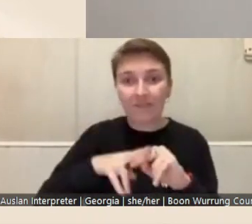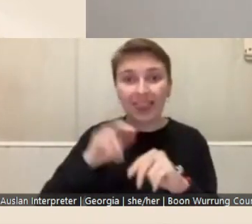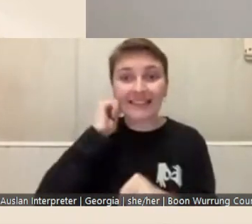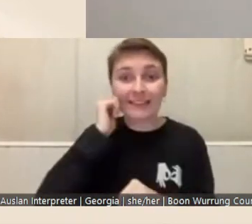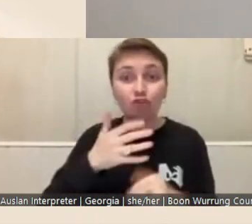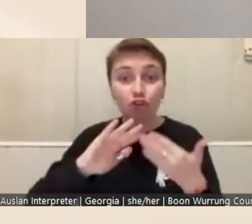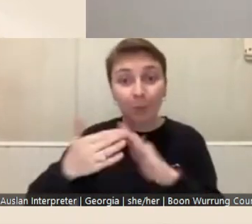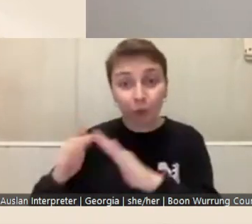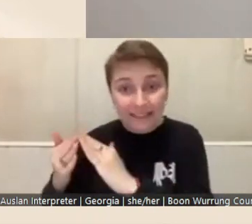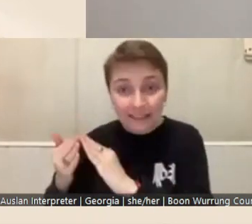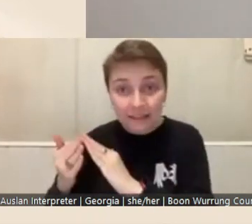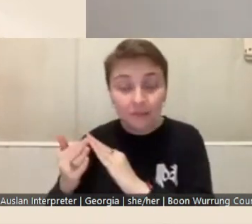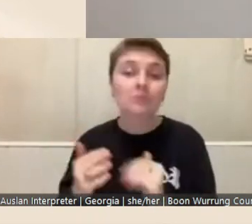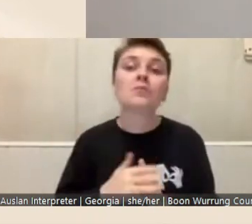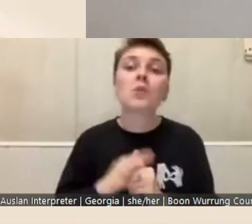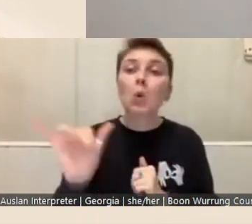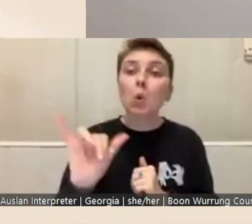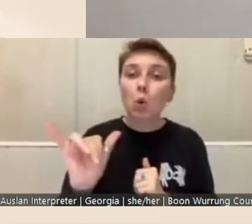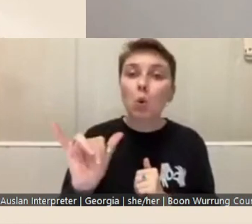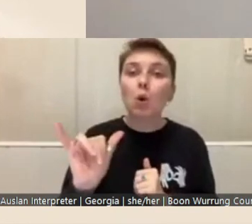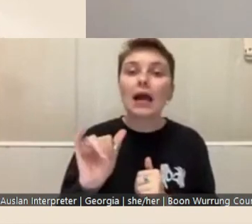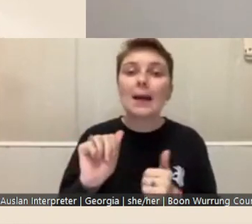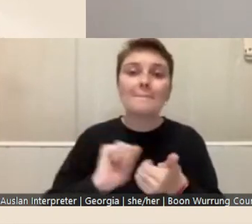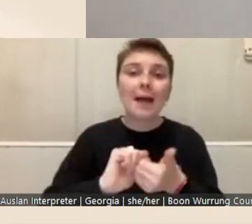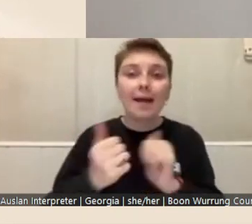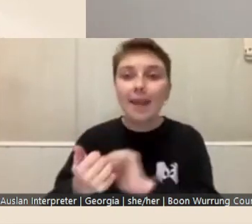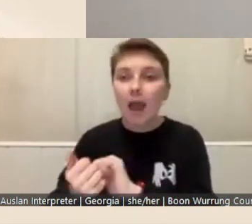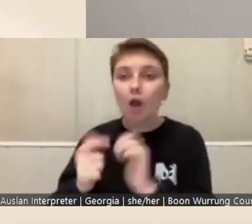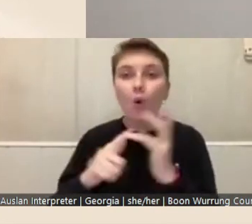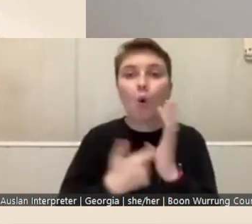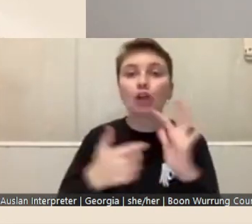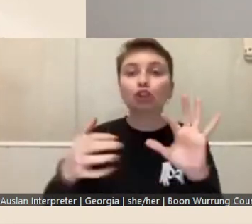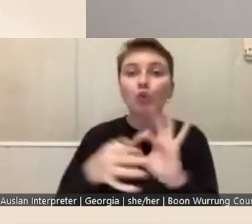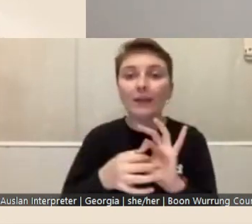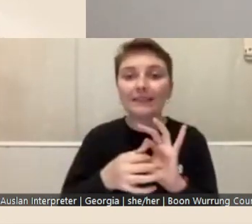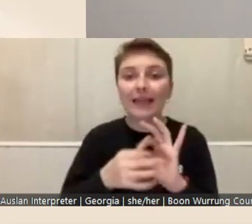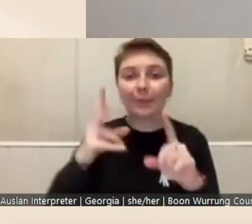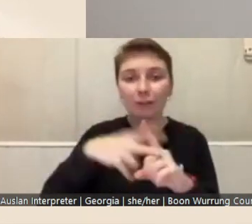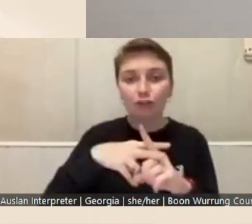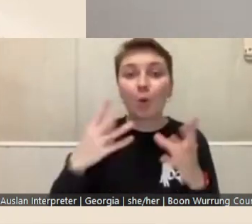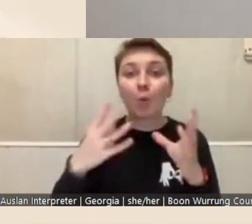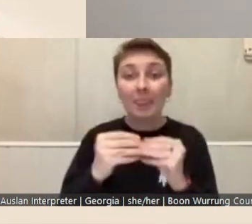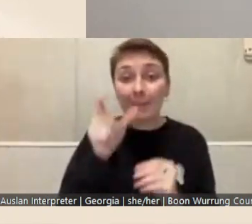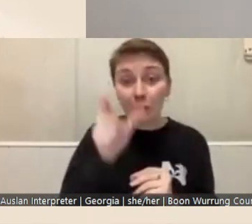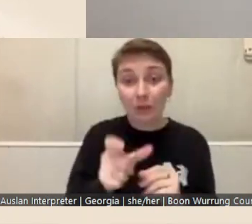or a partnered or joint fellowship application with a person who identifies as Indigenous.